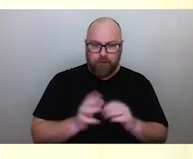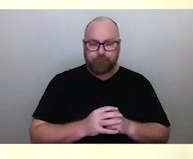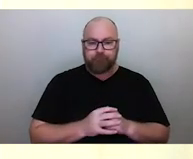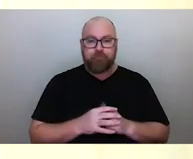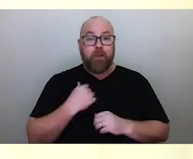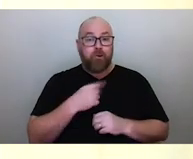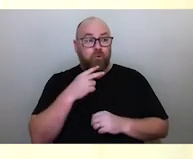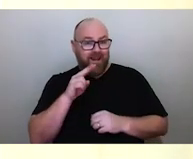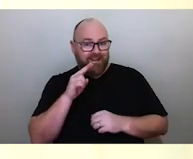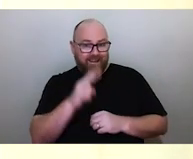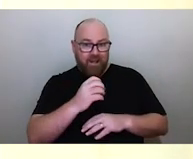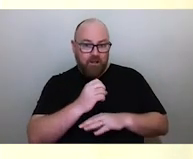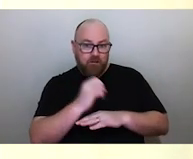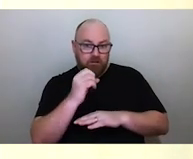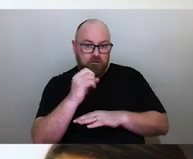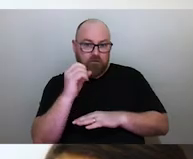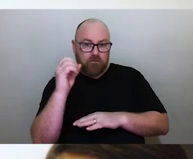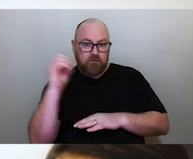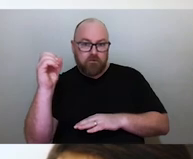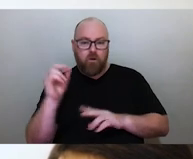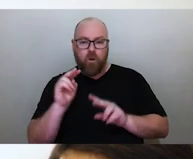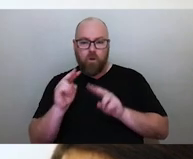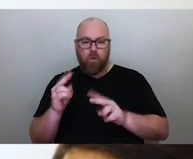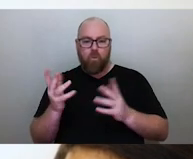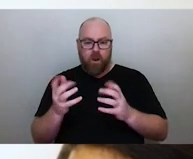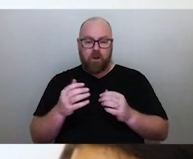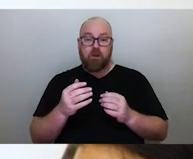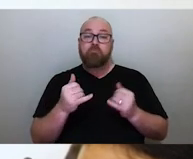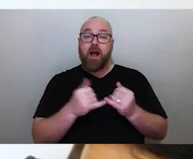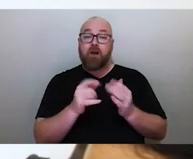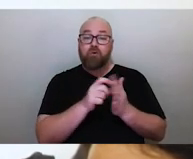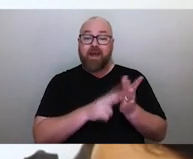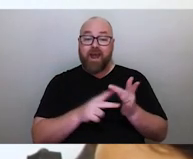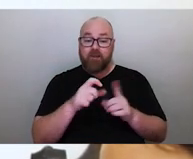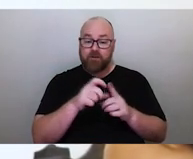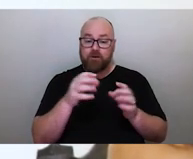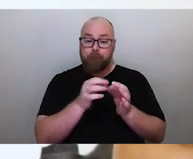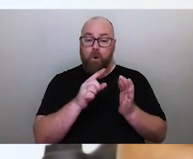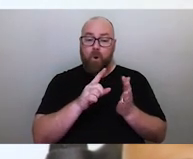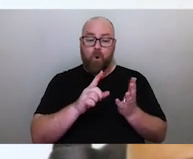where it rises and sets. Uncle David (Boezen) is a (Mualgal) man